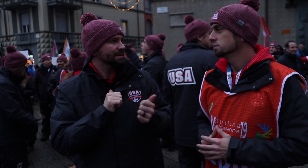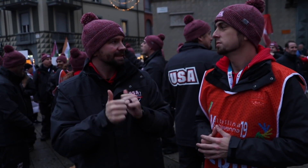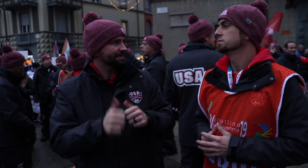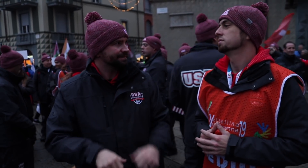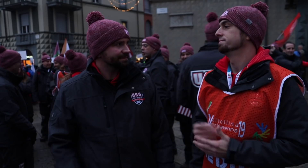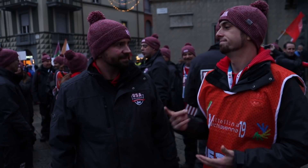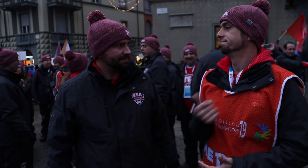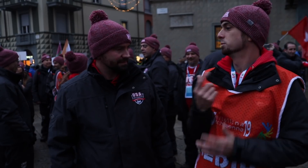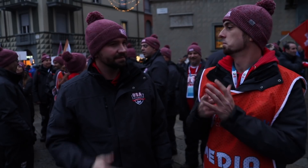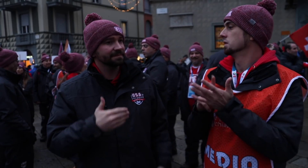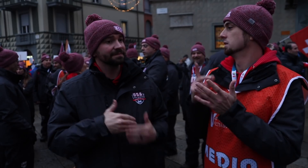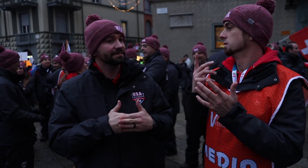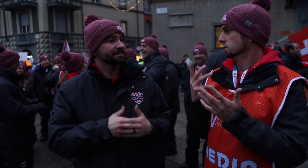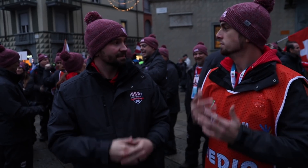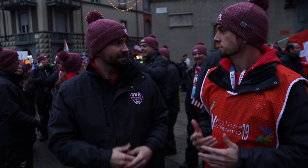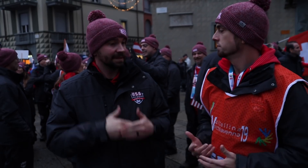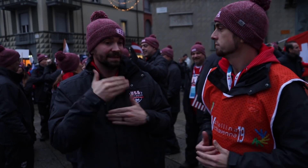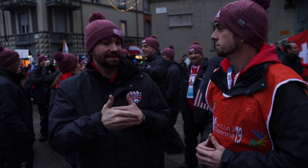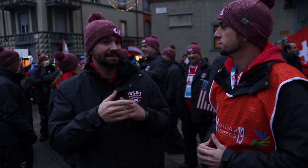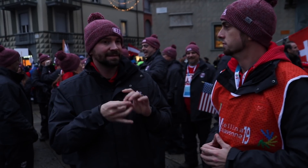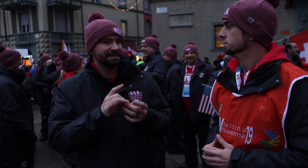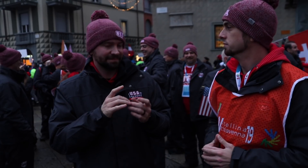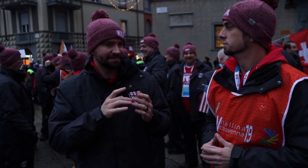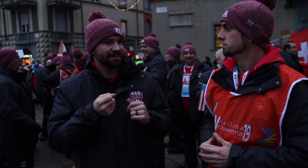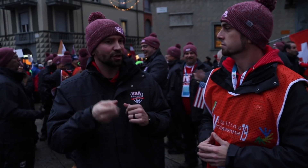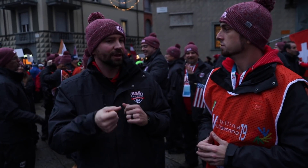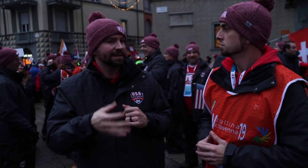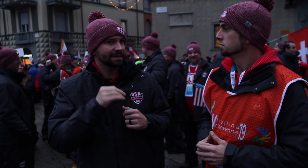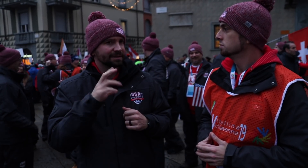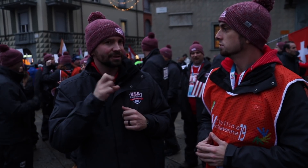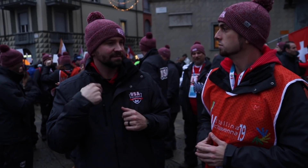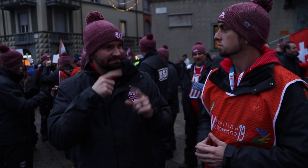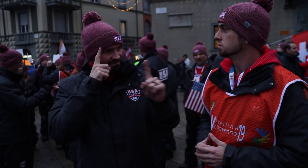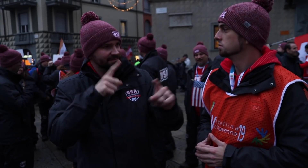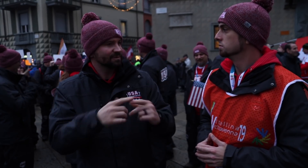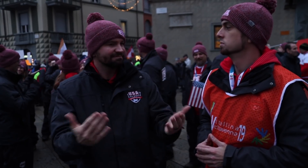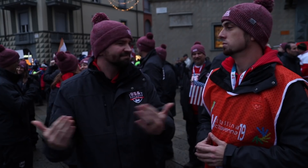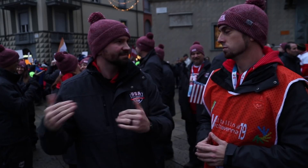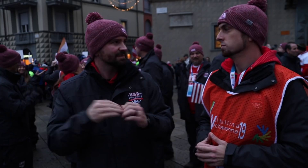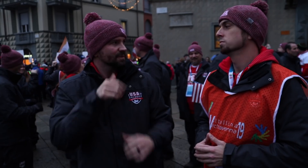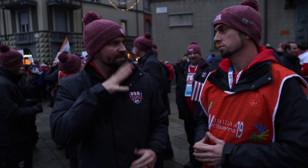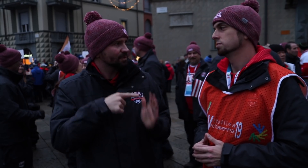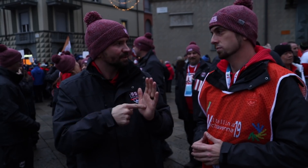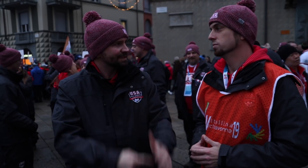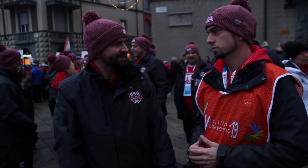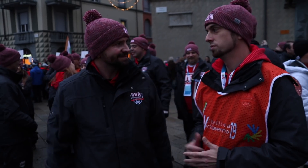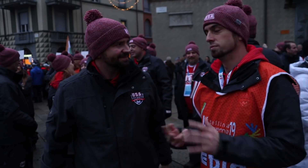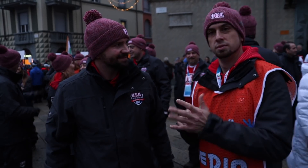to be able to compete. The next Deaflympics, for curling and chess, it is my goal to recruit more women to represent us.